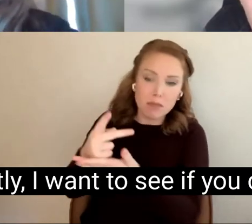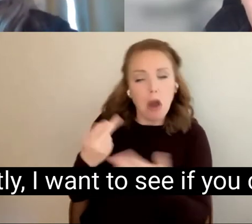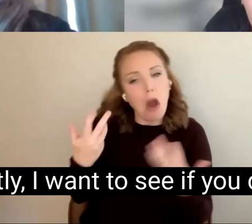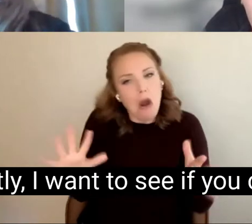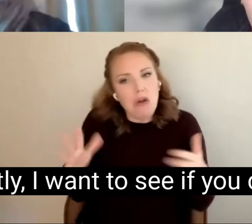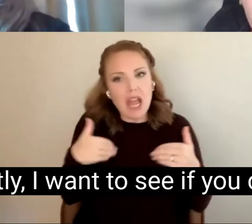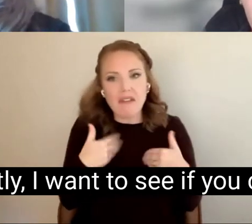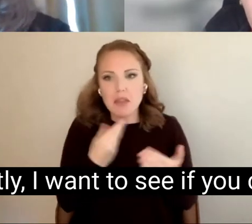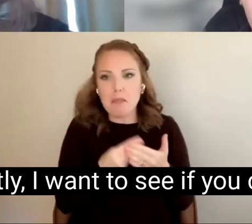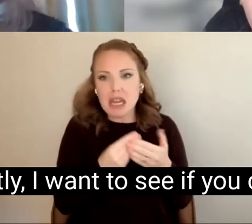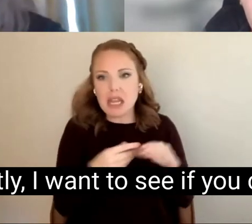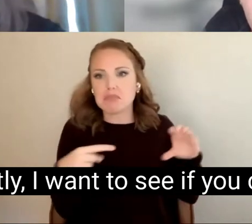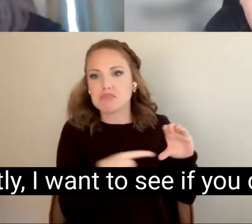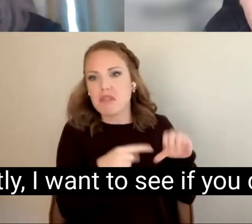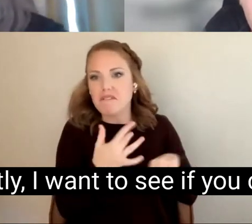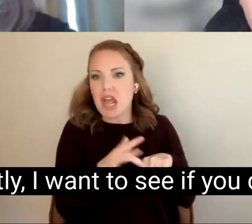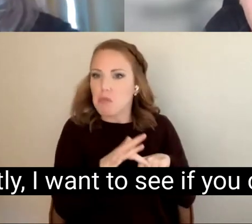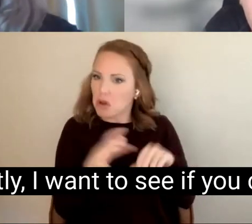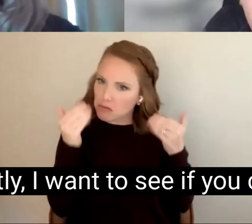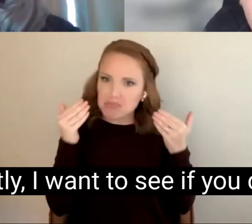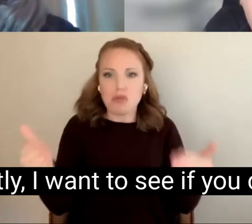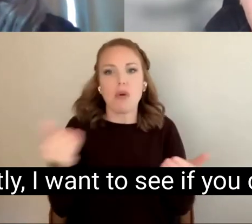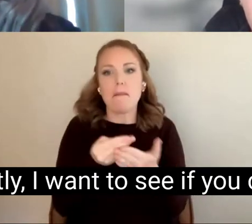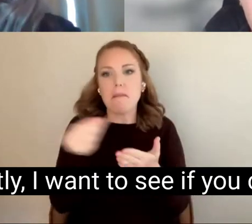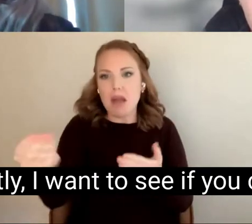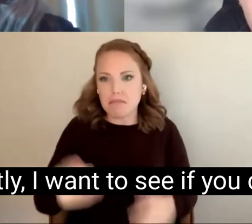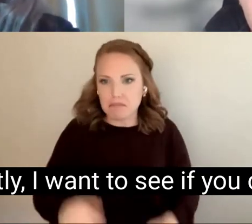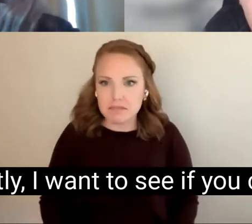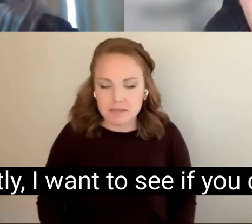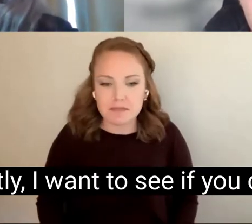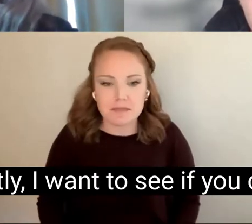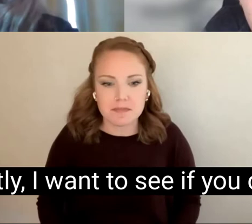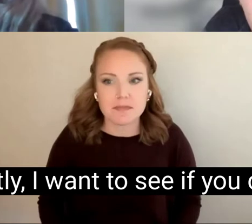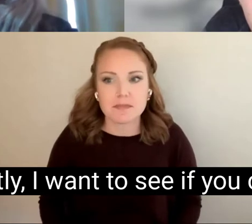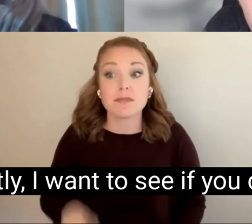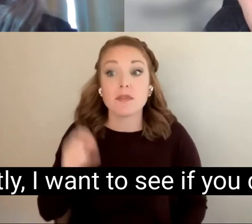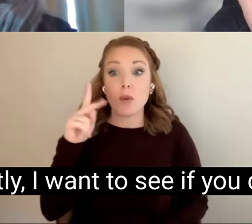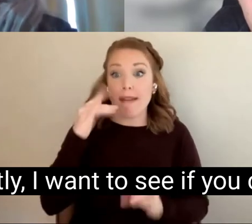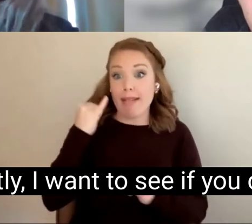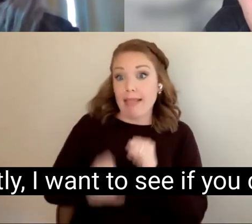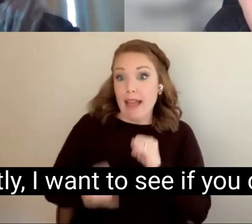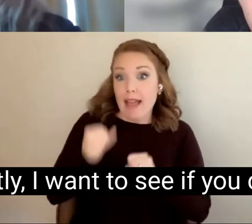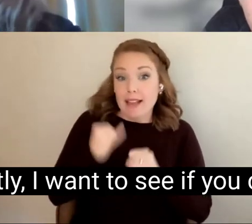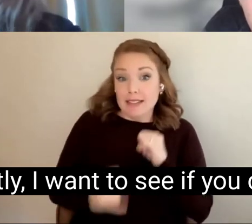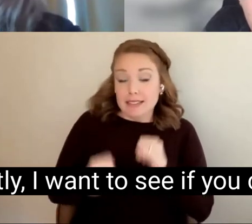So honestly, I want to see if you can share